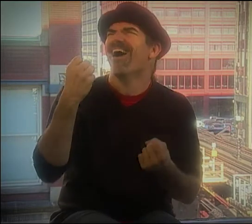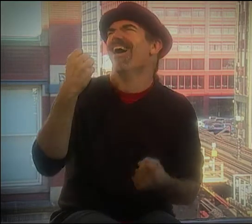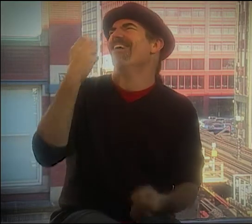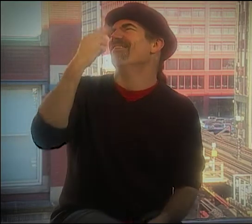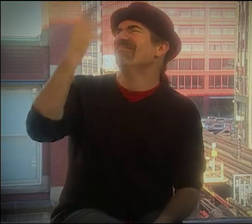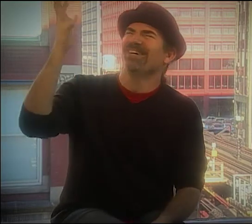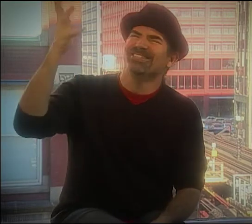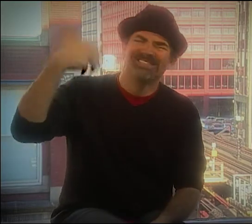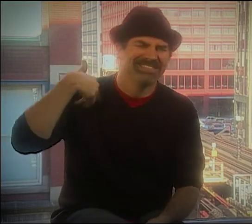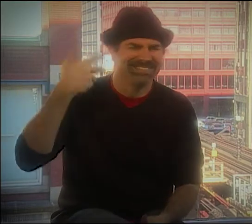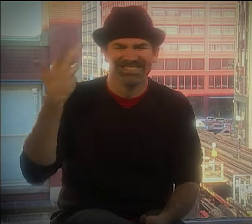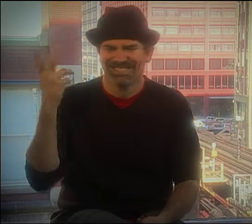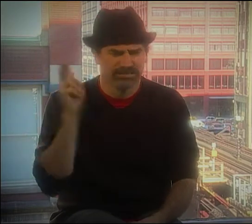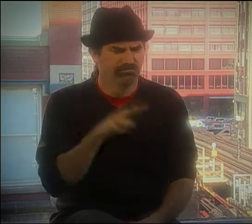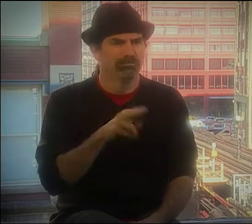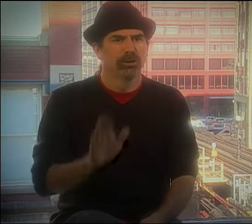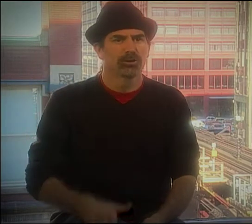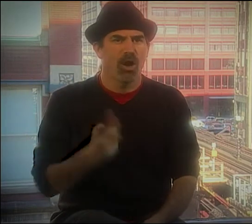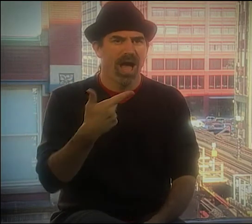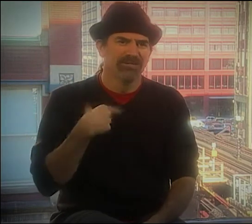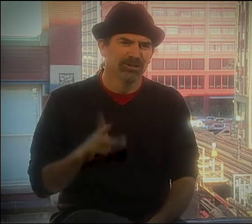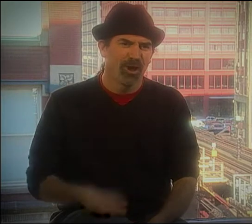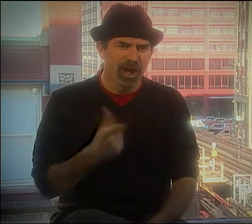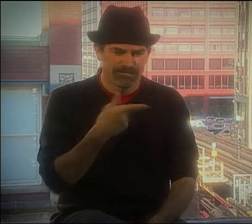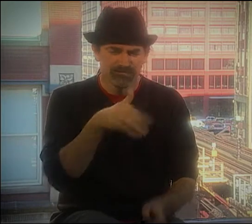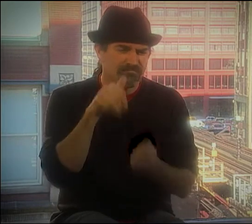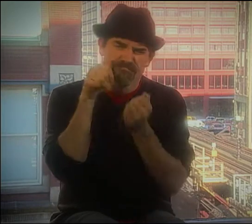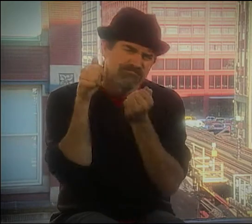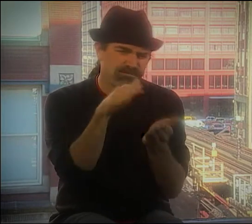HIS VOICE IS BROKEN, TOO." AND THEN MY DOG.